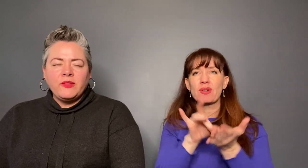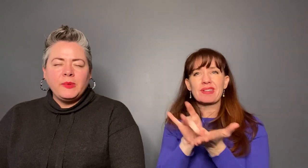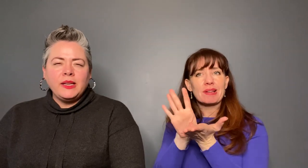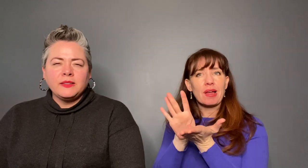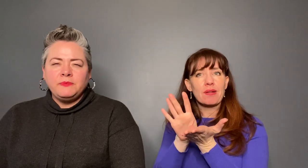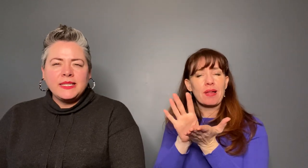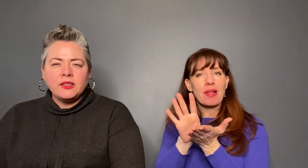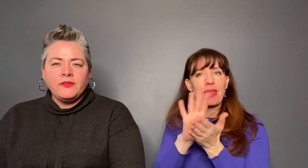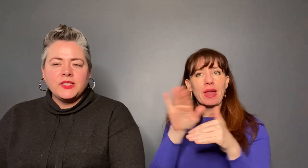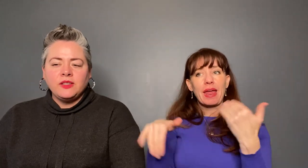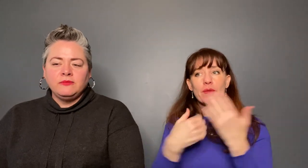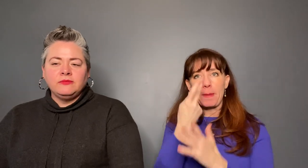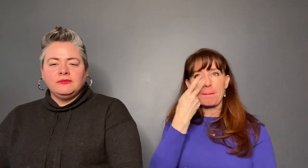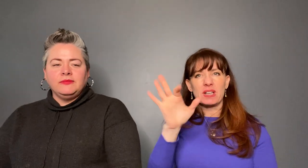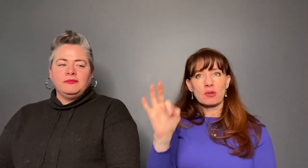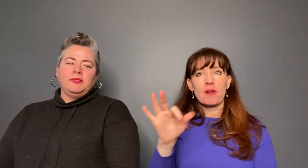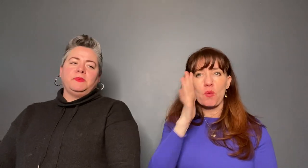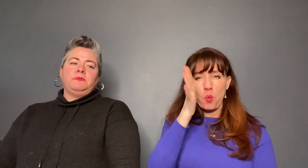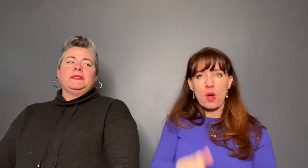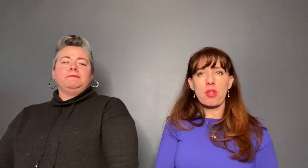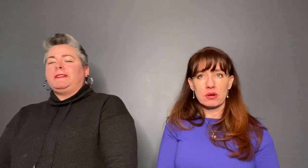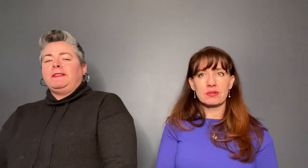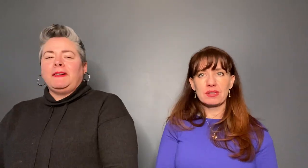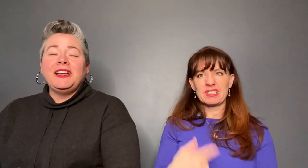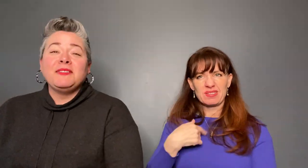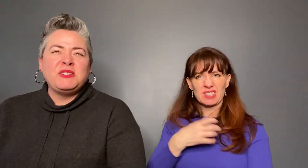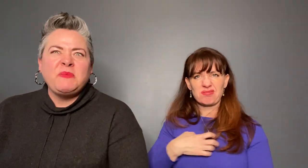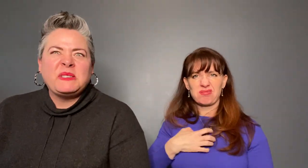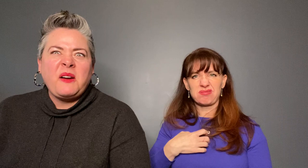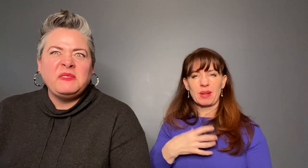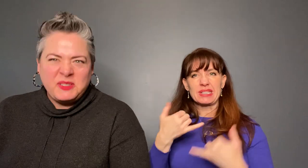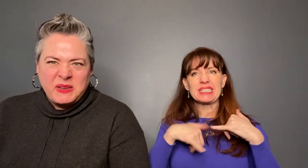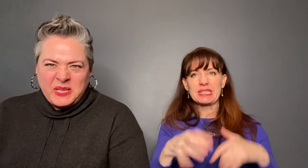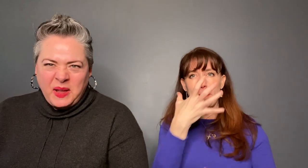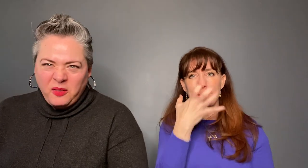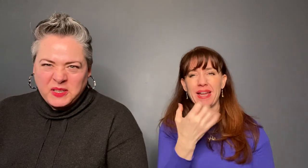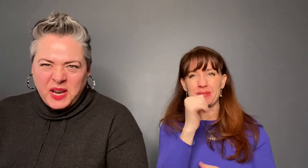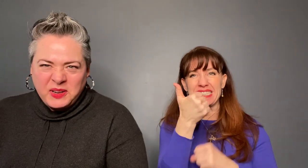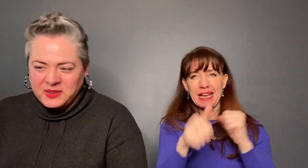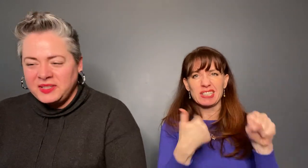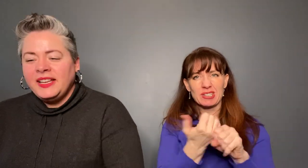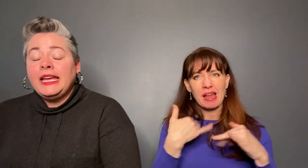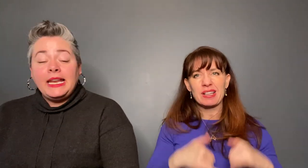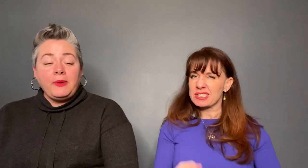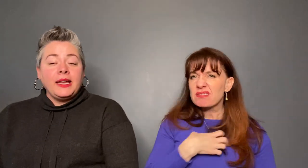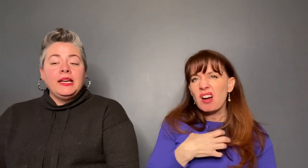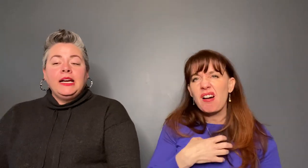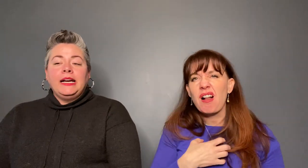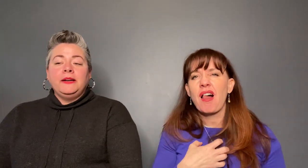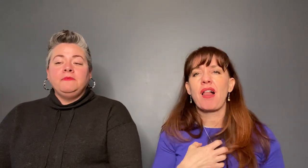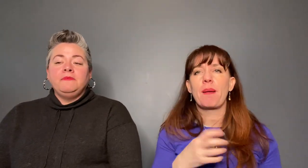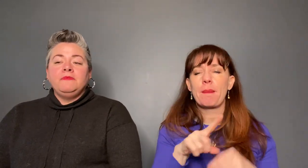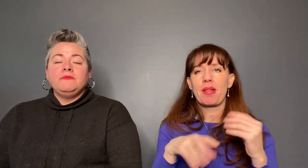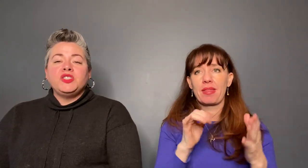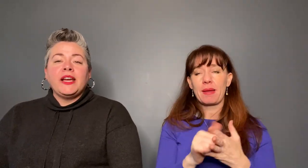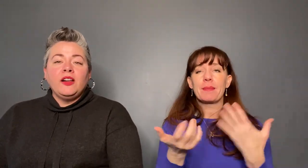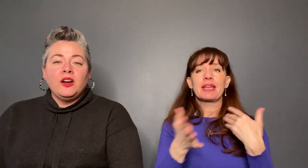everybody else pissed off at you. This is over ten years, anyway check out our